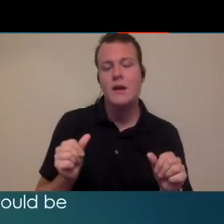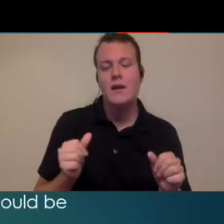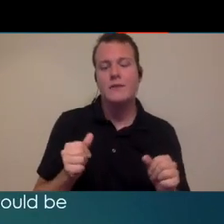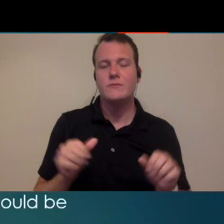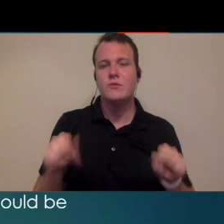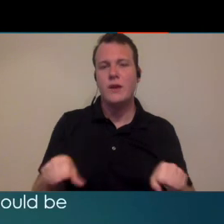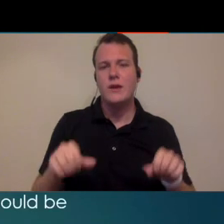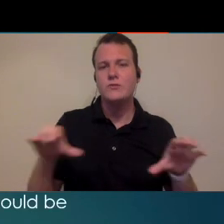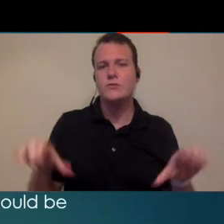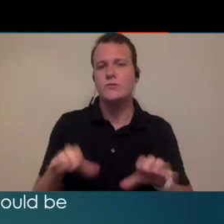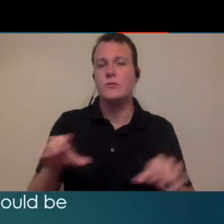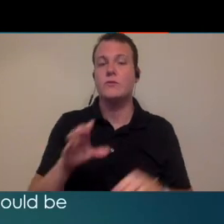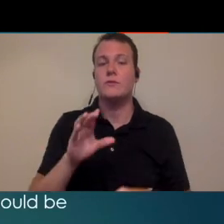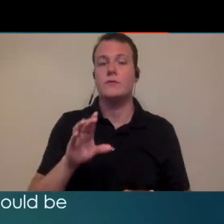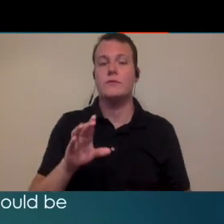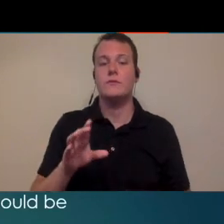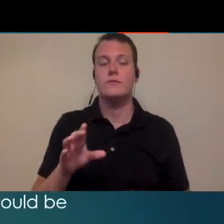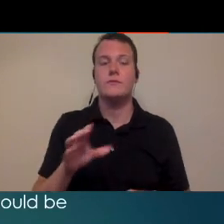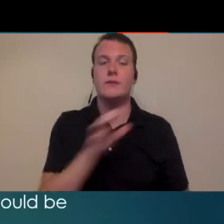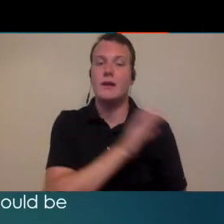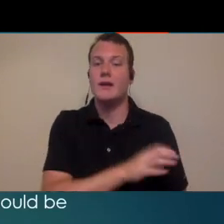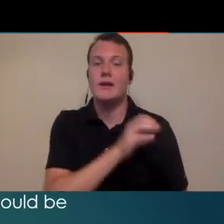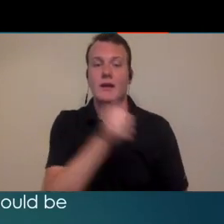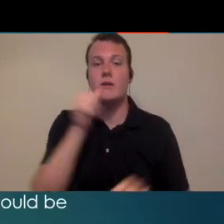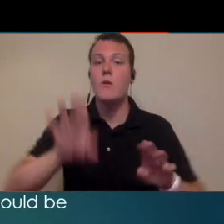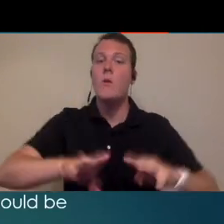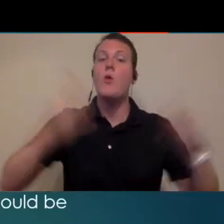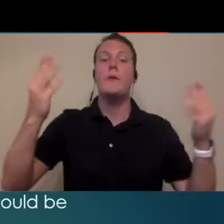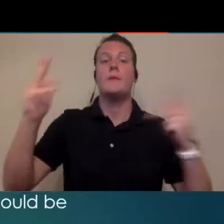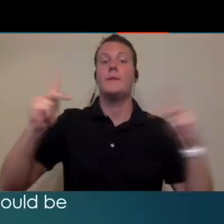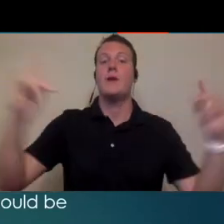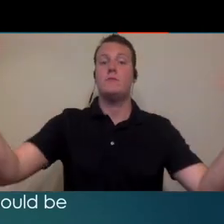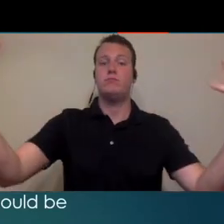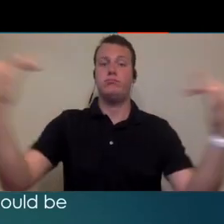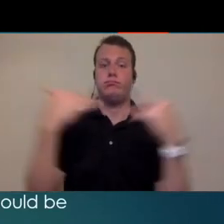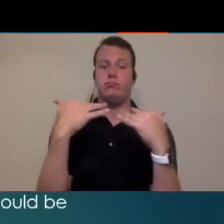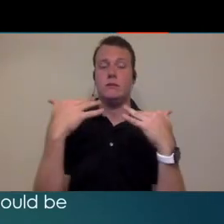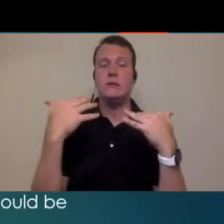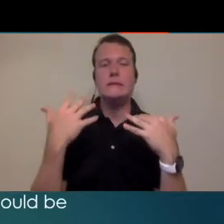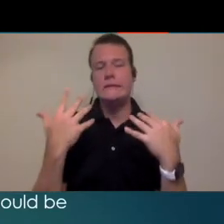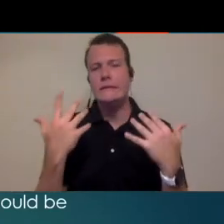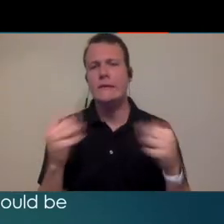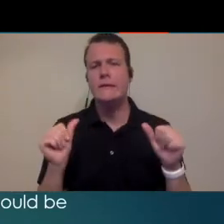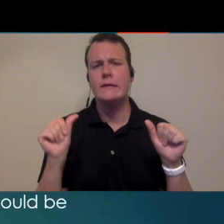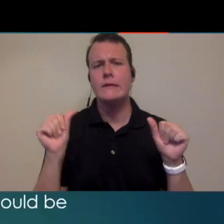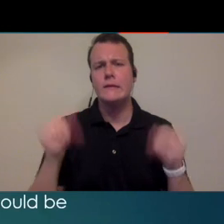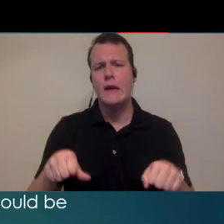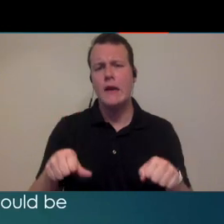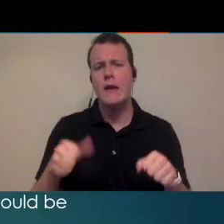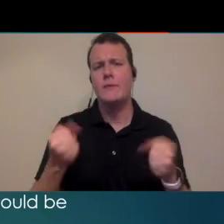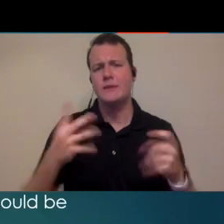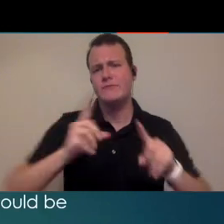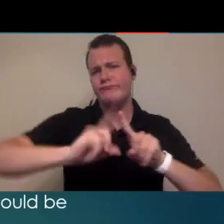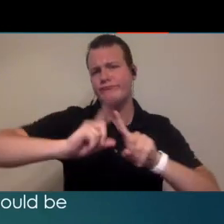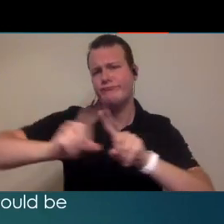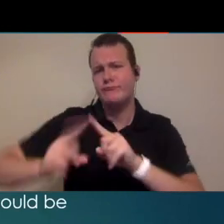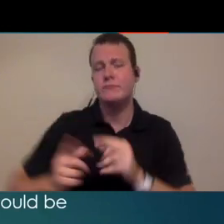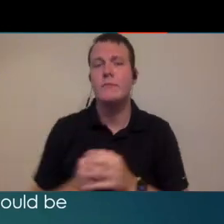there's ways that you can do this so that you're not just letting your clinic stay wide open and be flooded with patients you can do all kinds of things